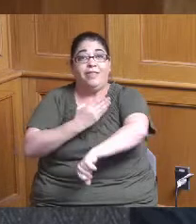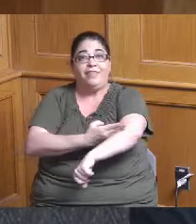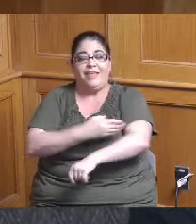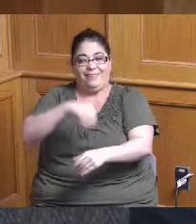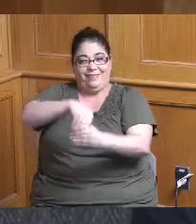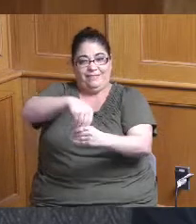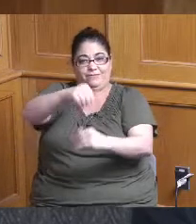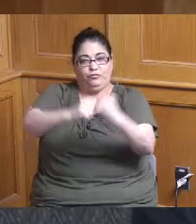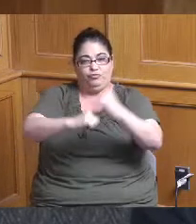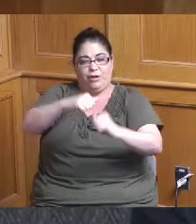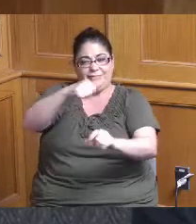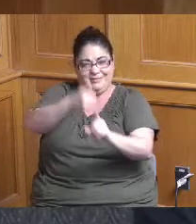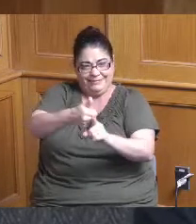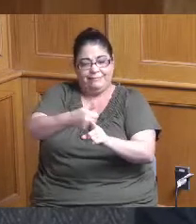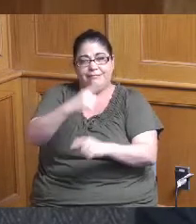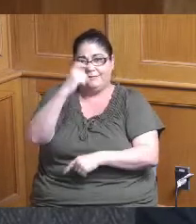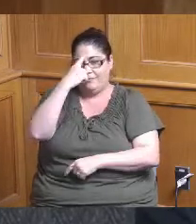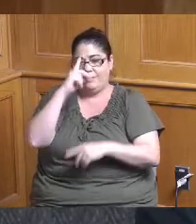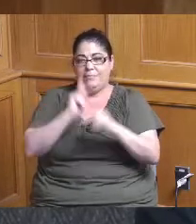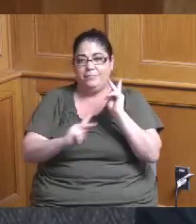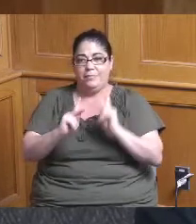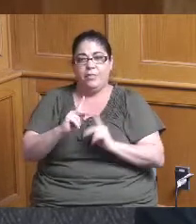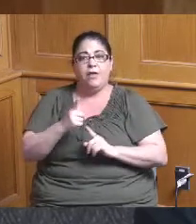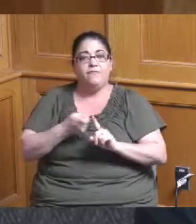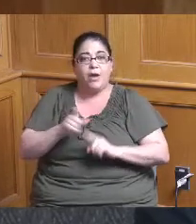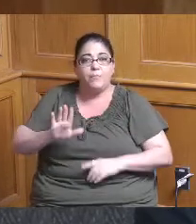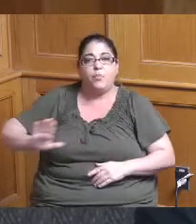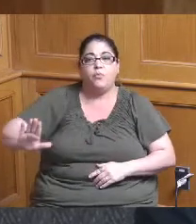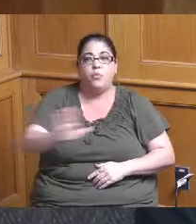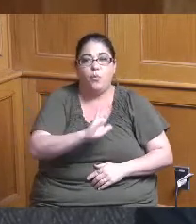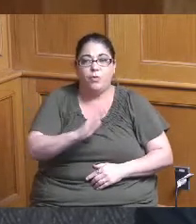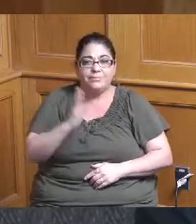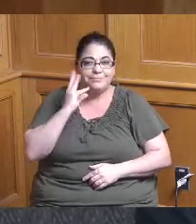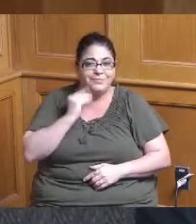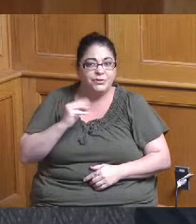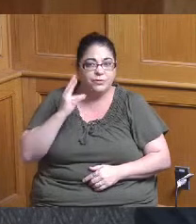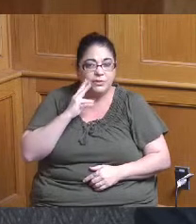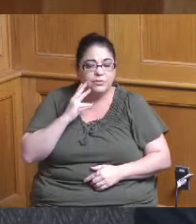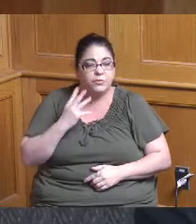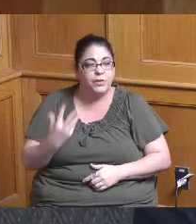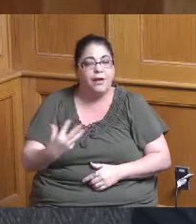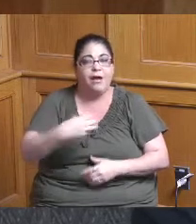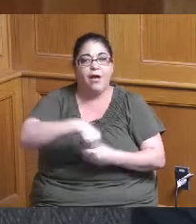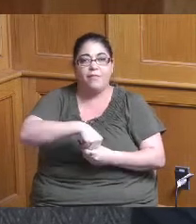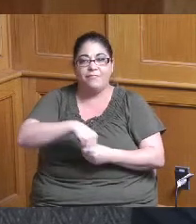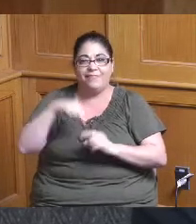it and so it was a response to what you guys were seeing and so to just to pile on you know maybe